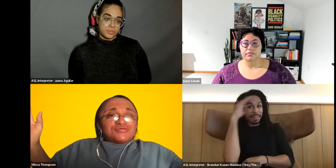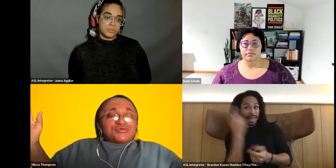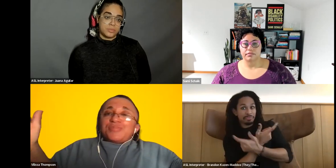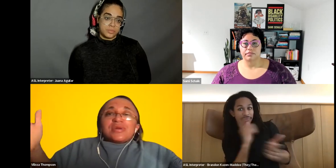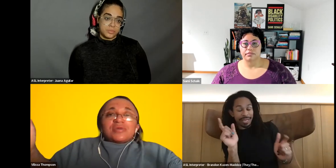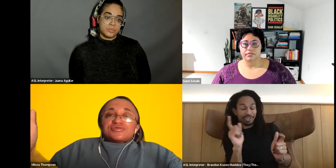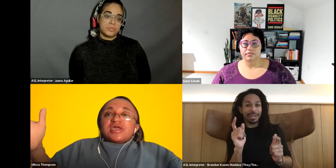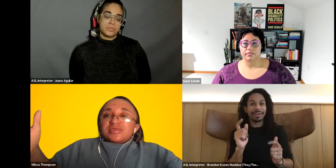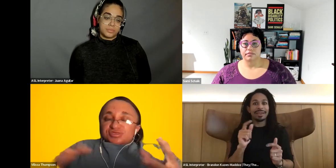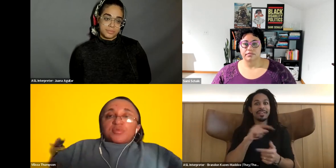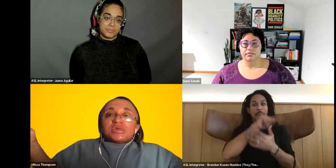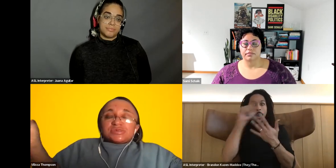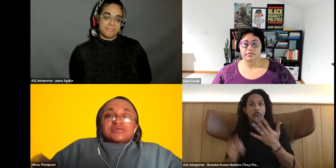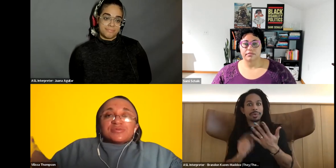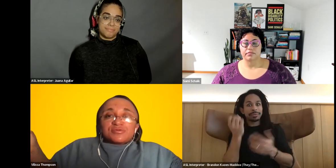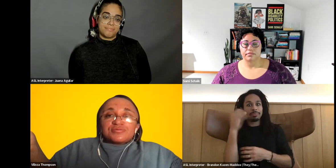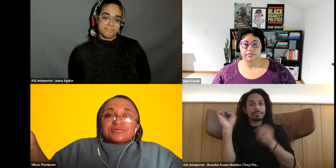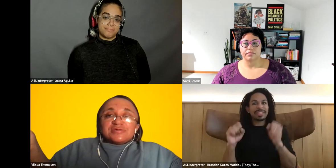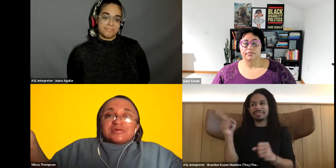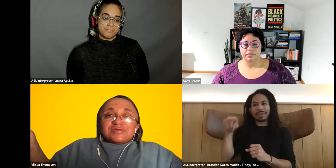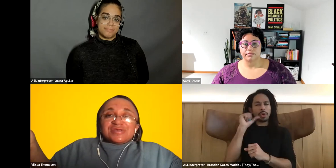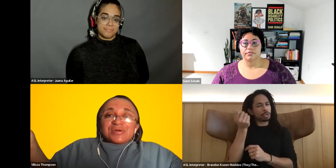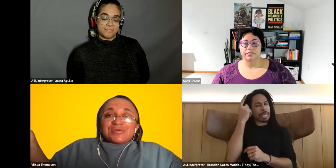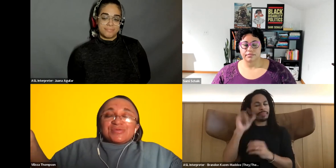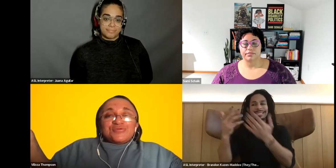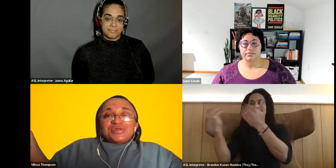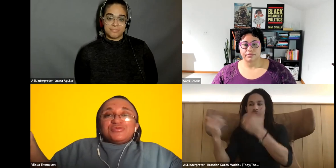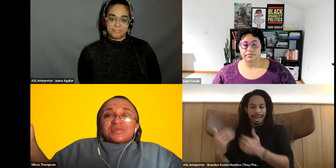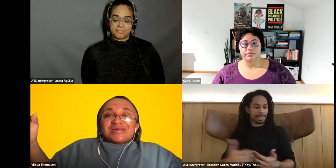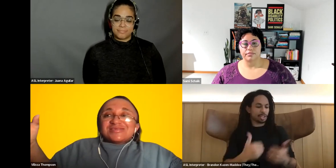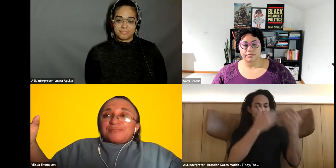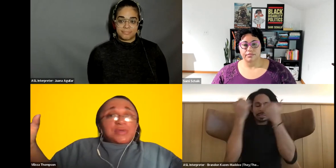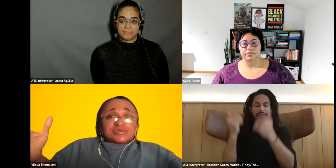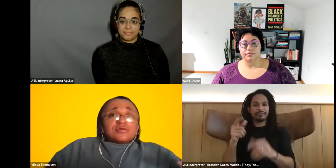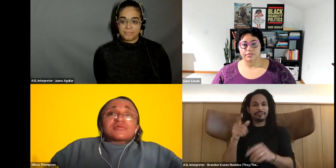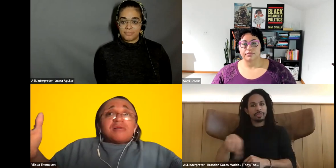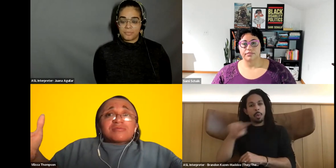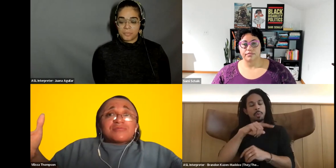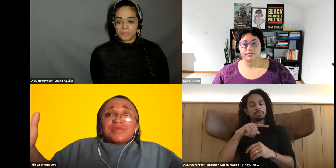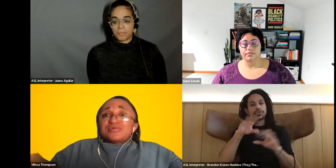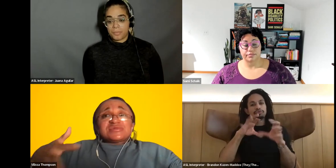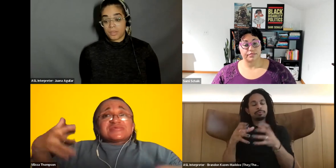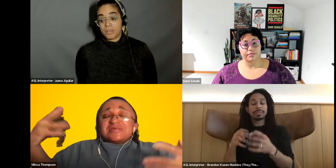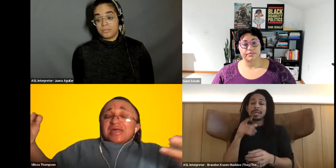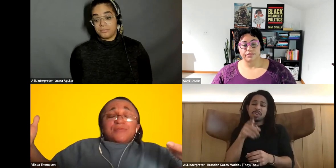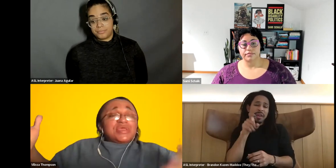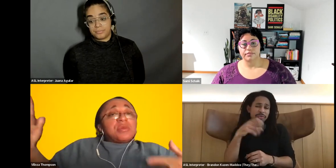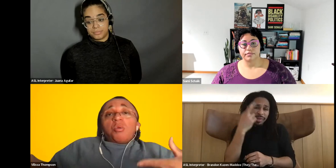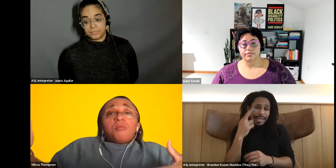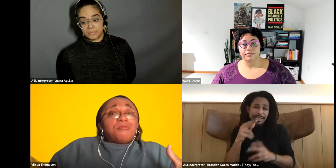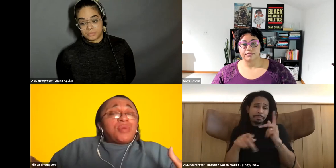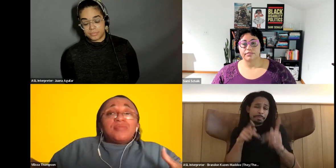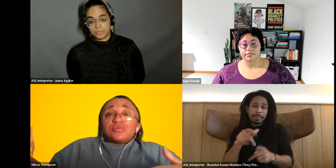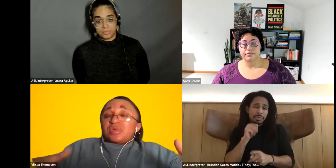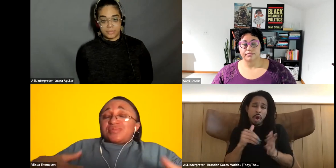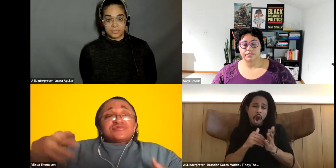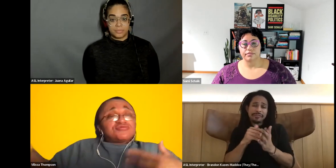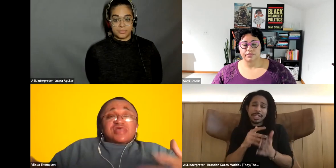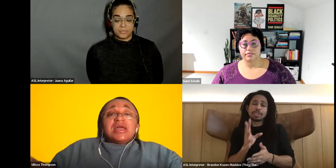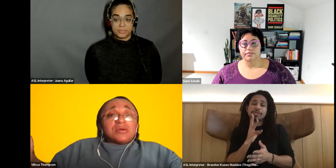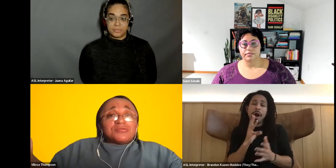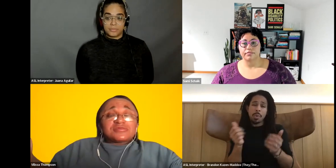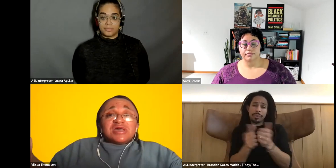Vilissa Thompson: You better understand the separations of the groups, you know, when you realize that people just don't talk. People just be in their own bubble that be so, siloed.